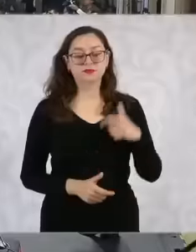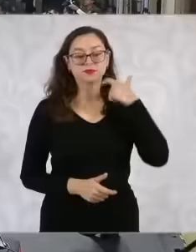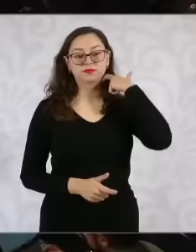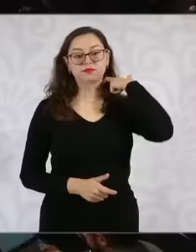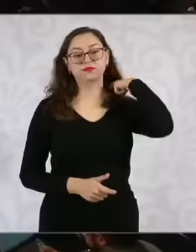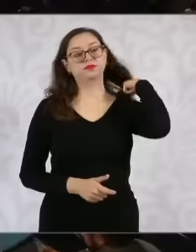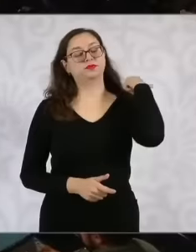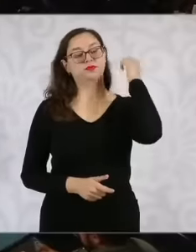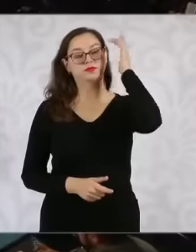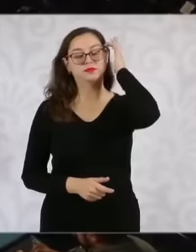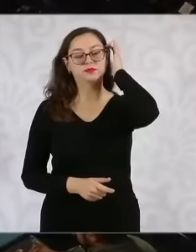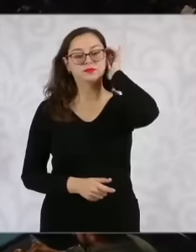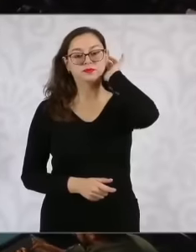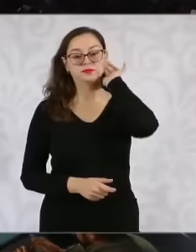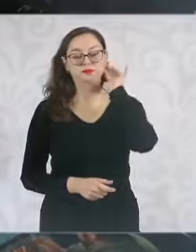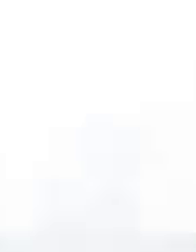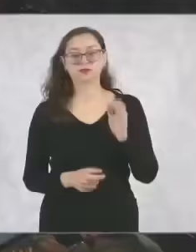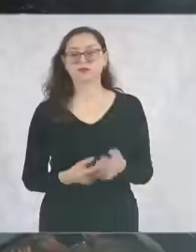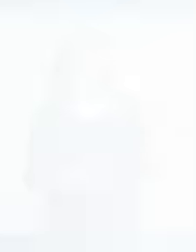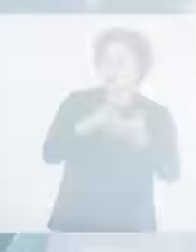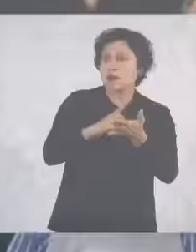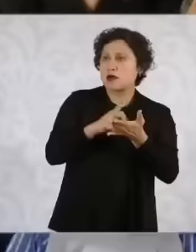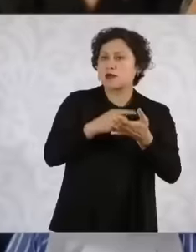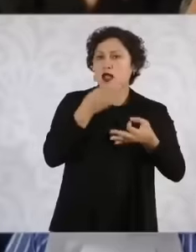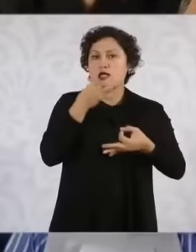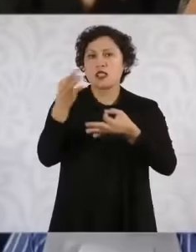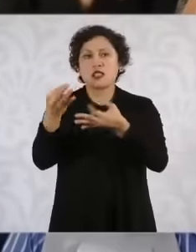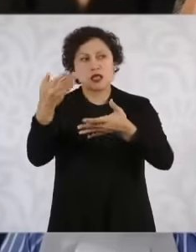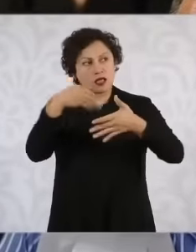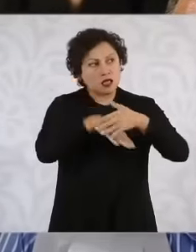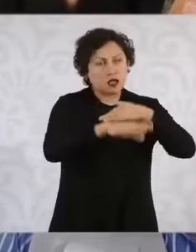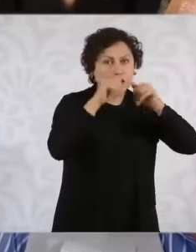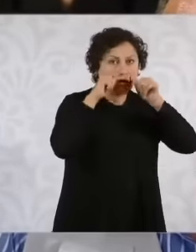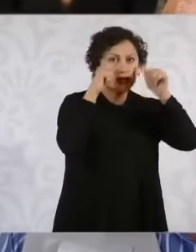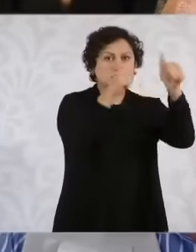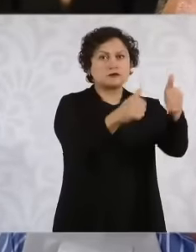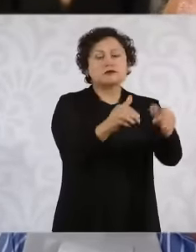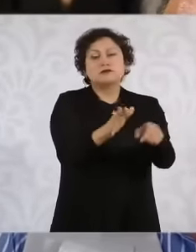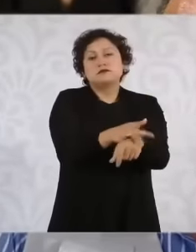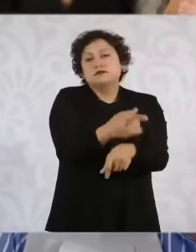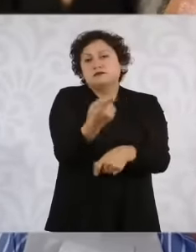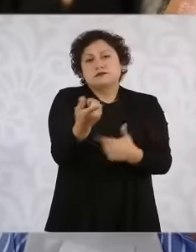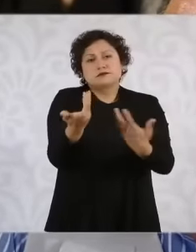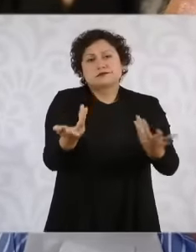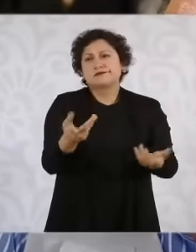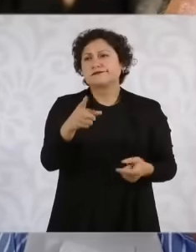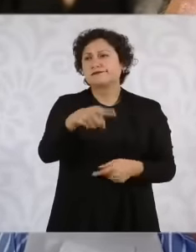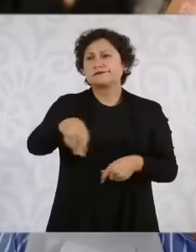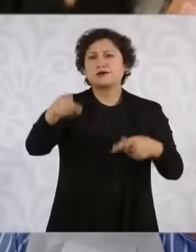the queen reporter ID Ramz also arrives. that previously confronted former President López